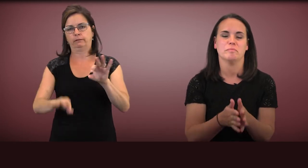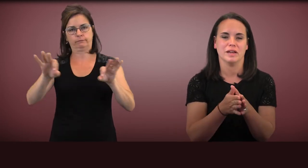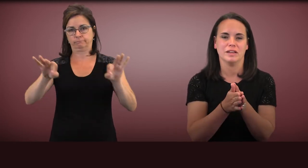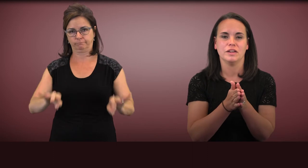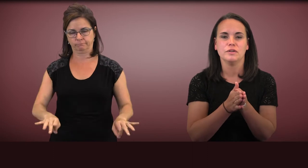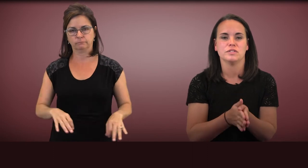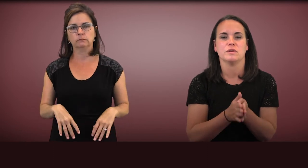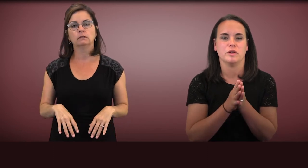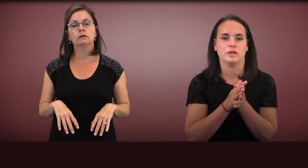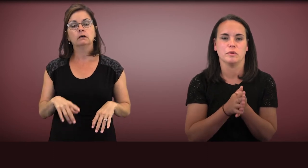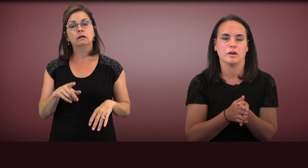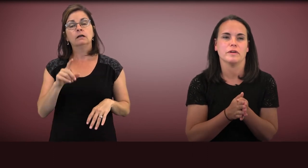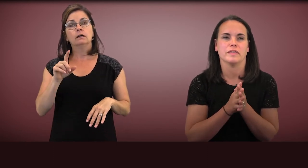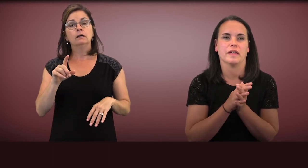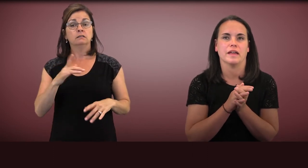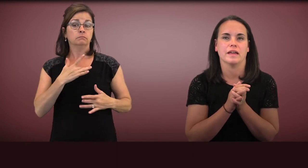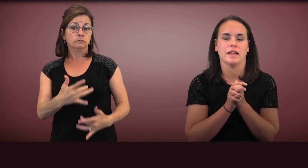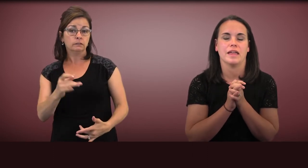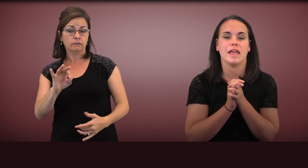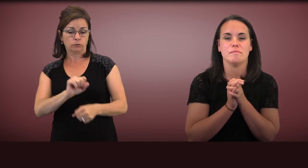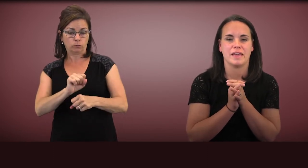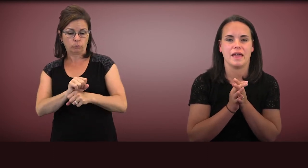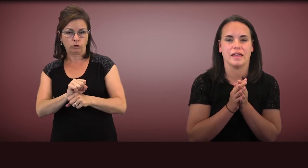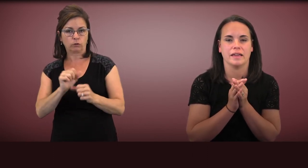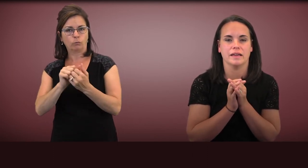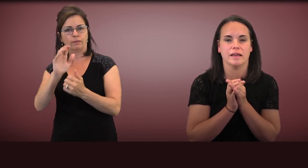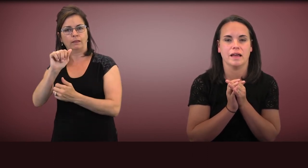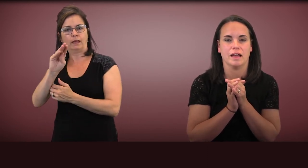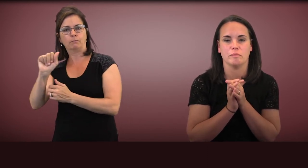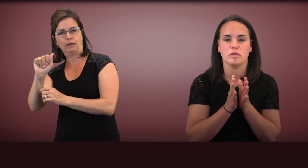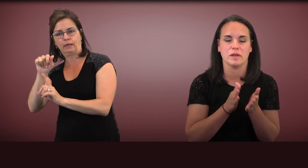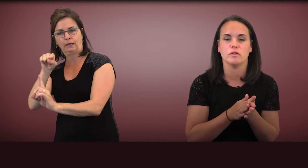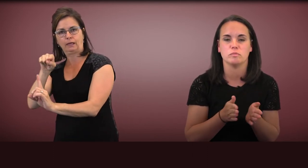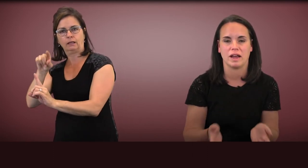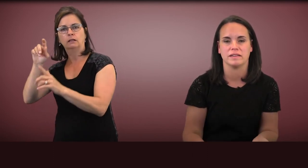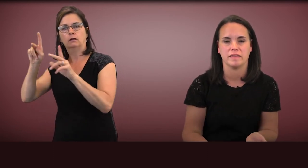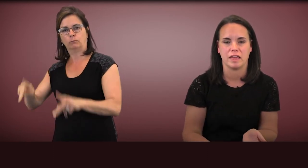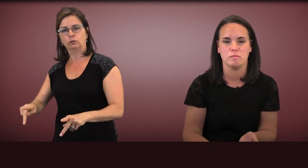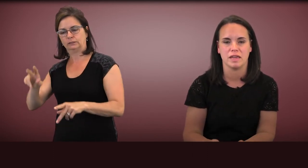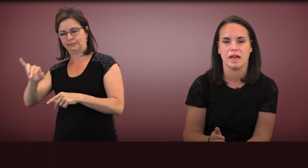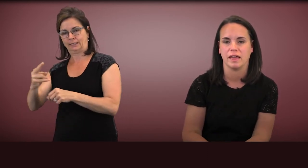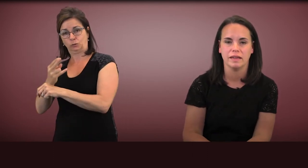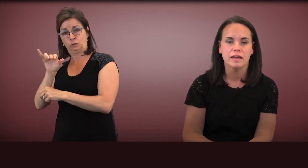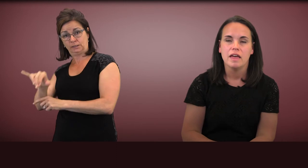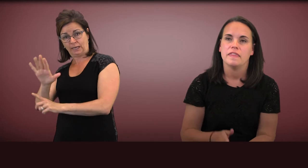but usually when you work with somebody, who's practicing ABA